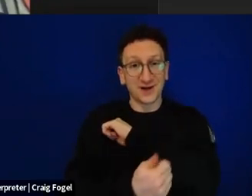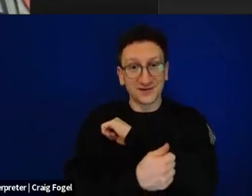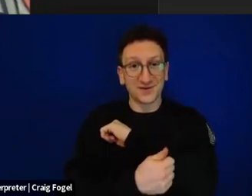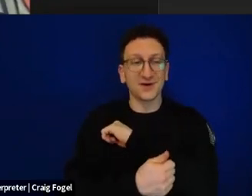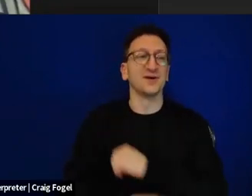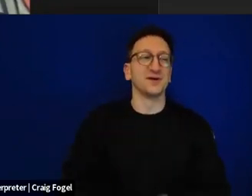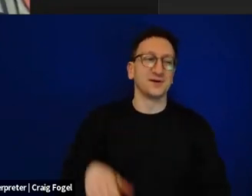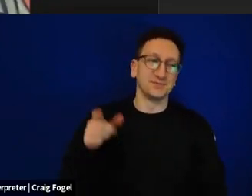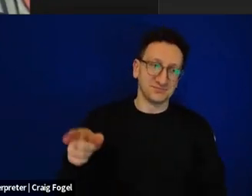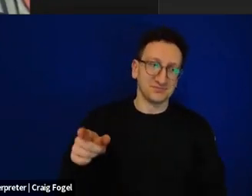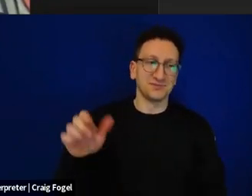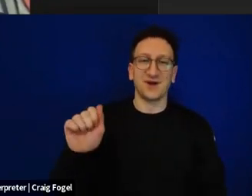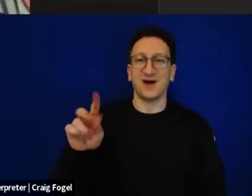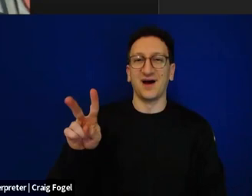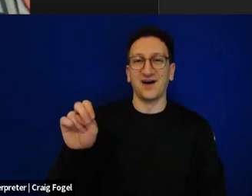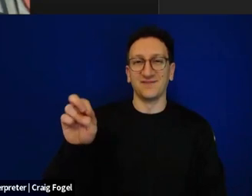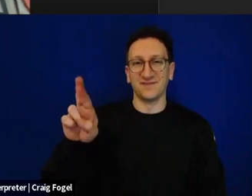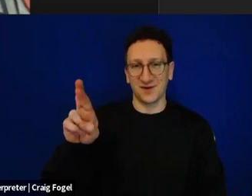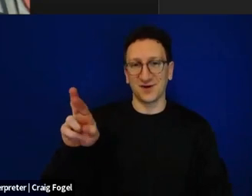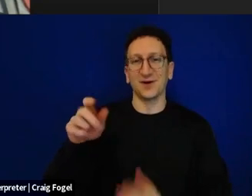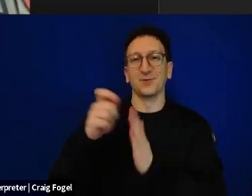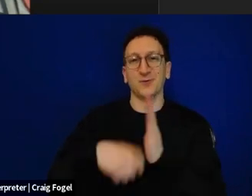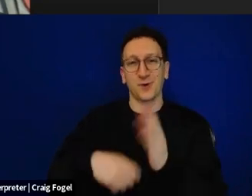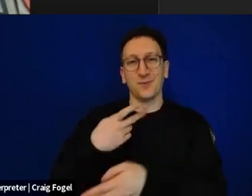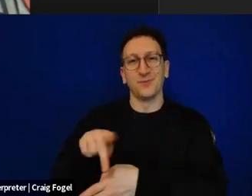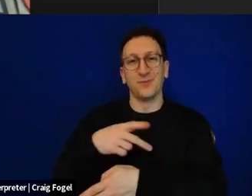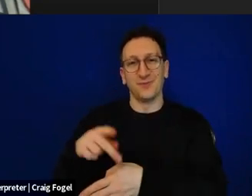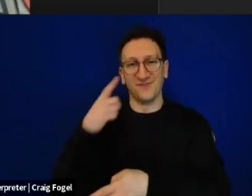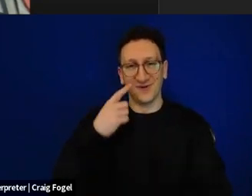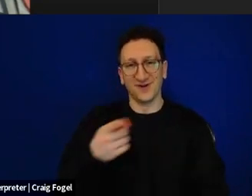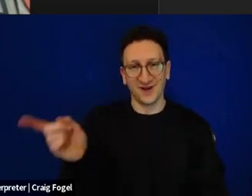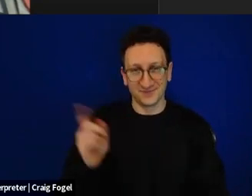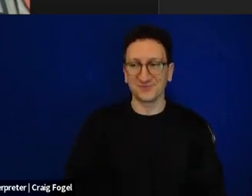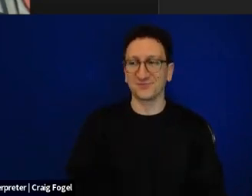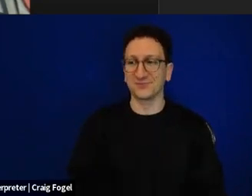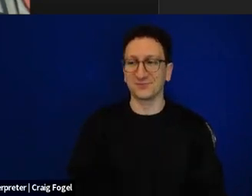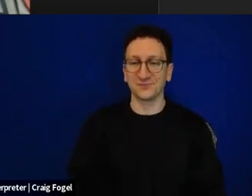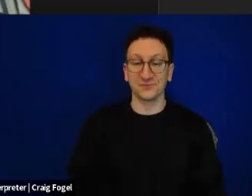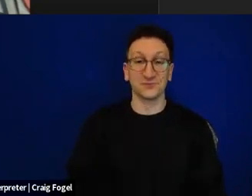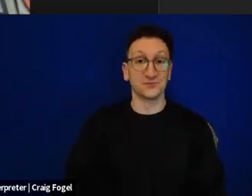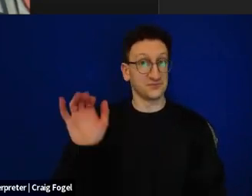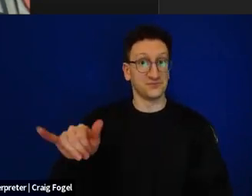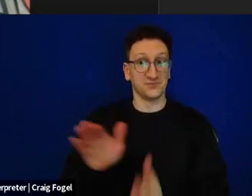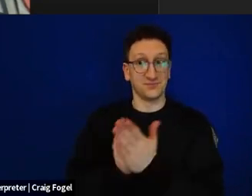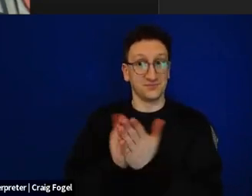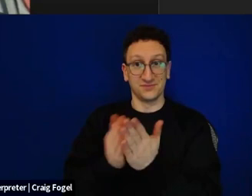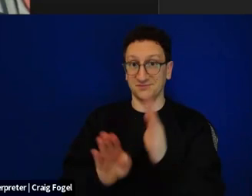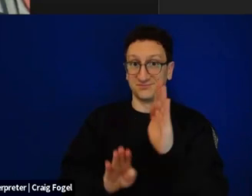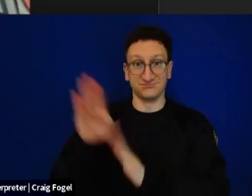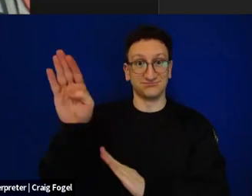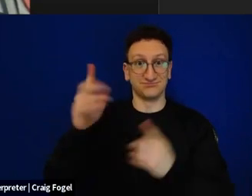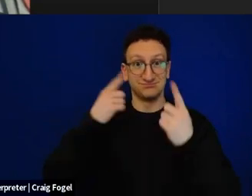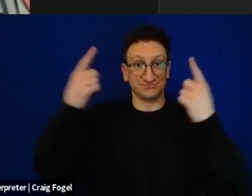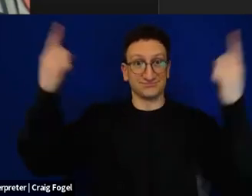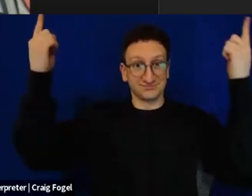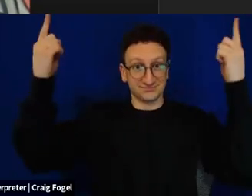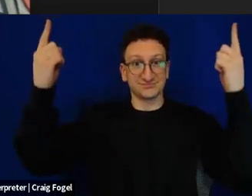to Avner and asked him to start, help them write texts and that became very successful